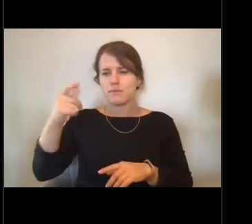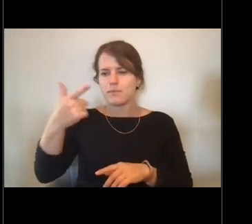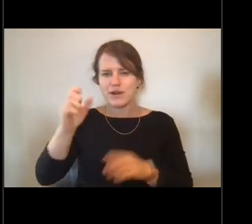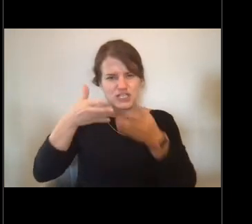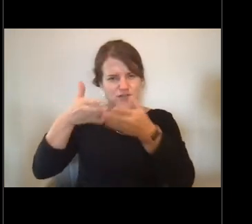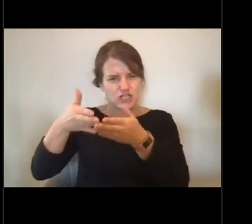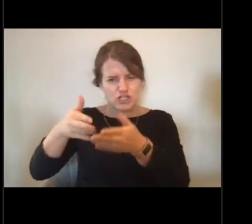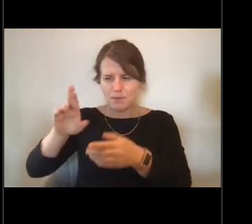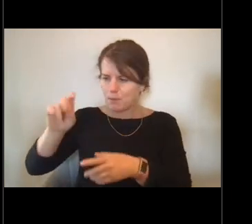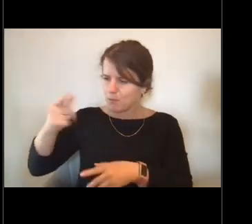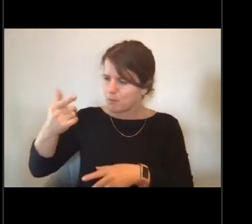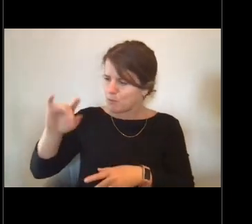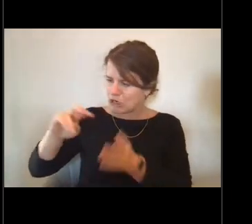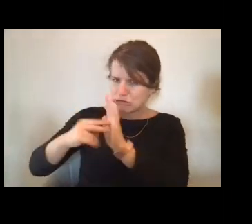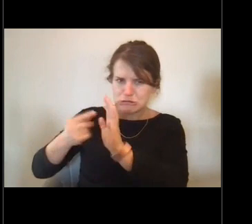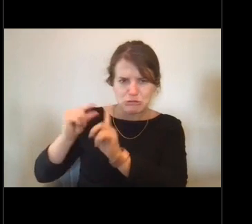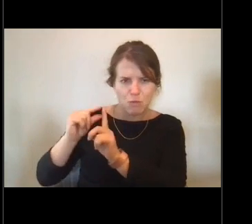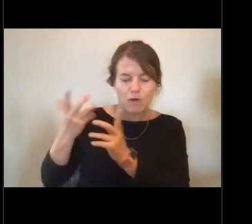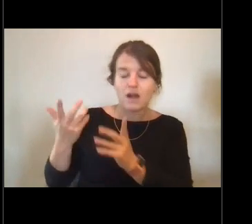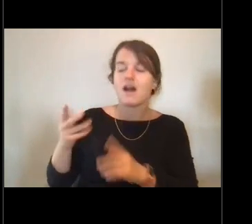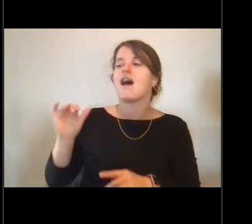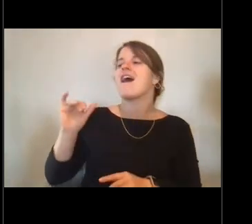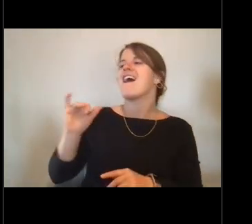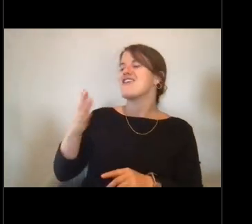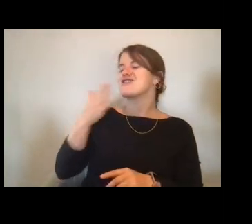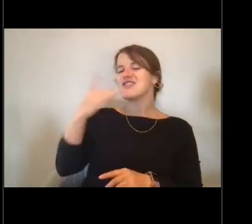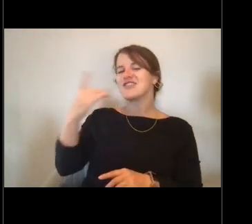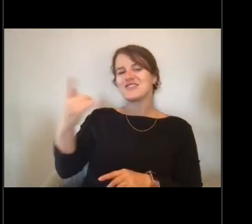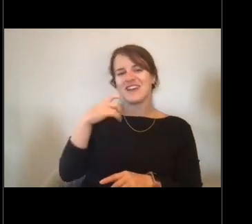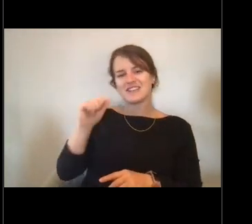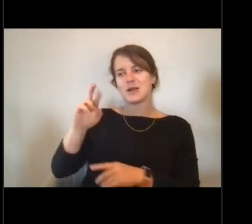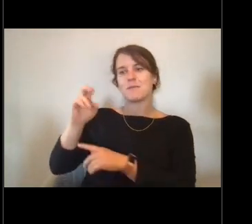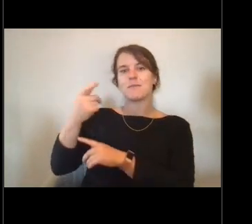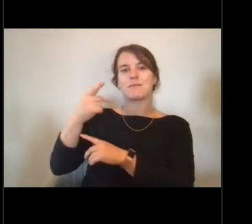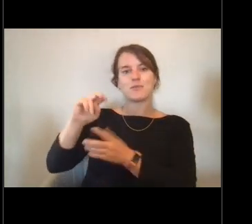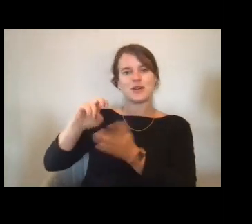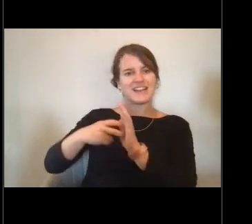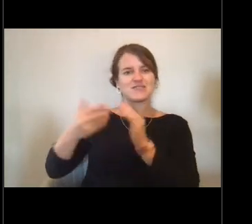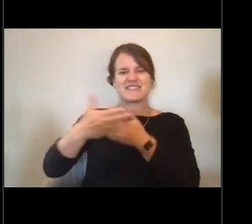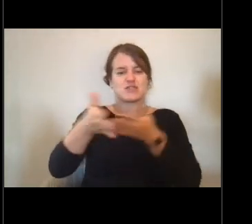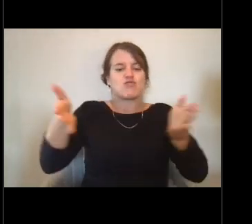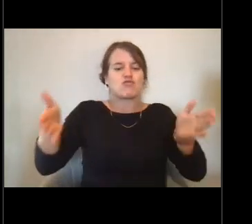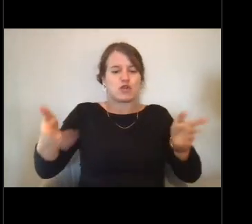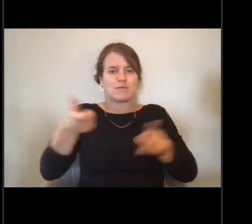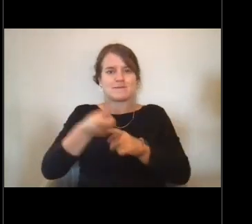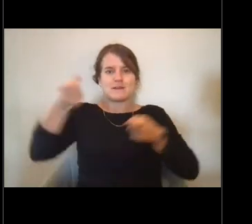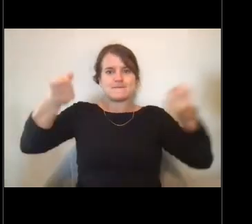Yeah. So sometimes we refer to it as the bridge or the wheelhouse, but it's where we navigate from.